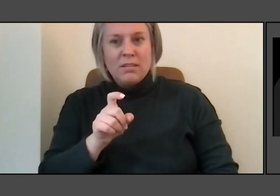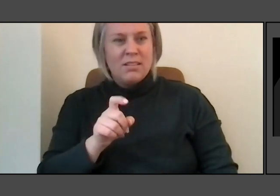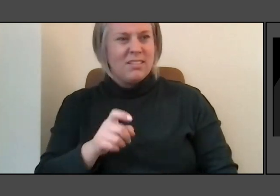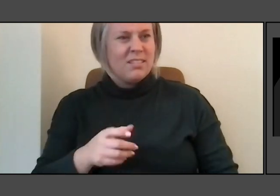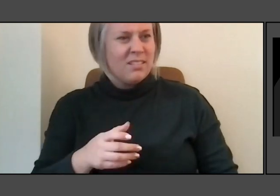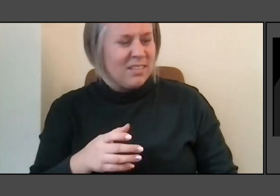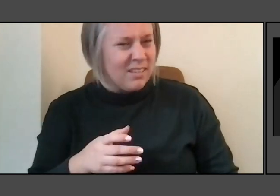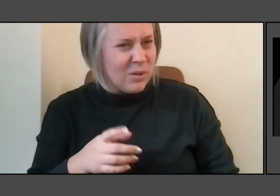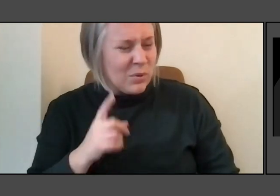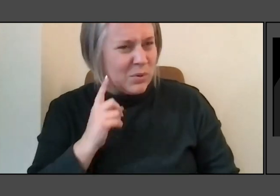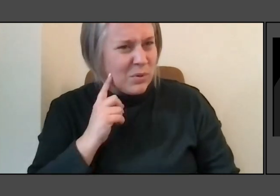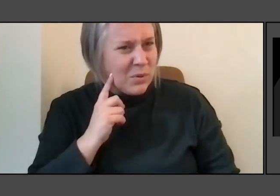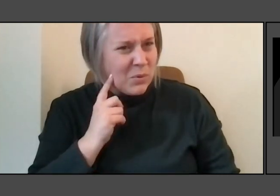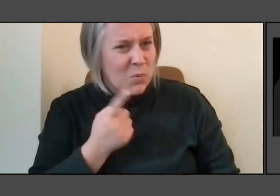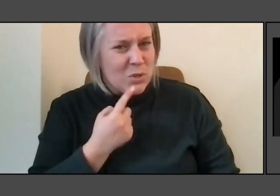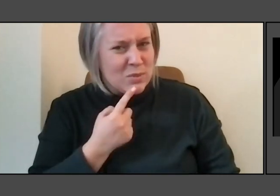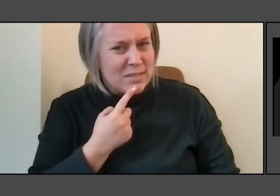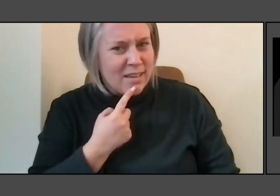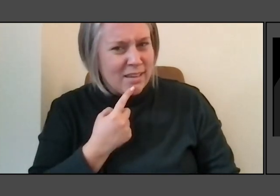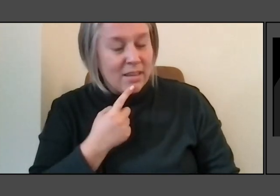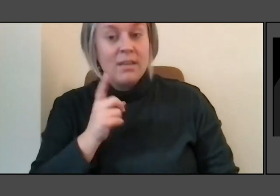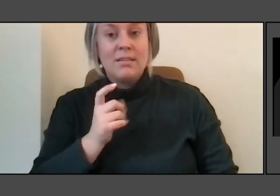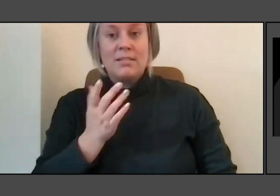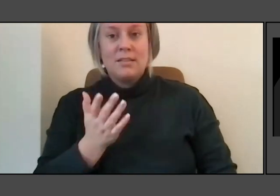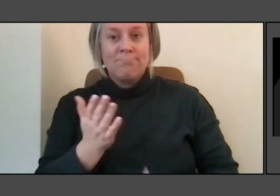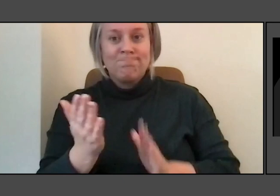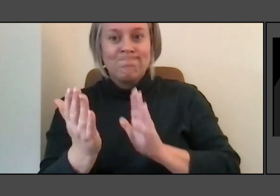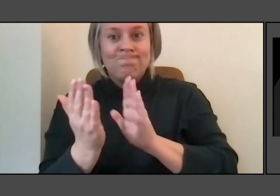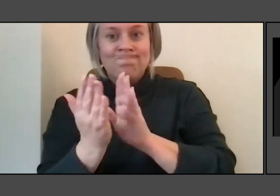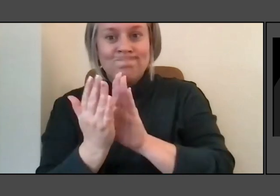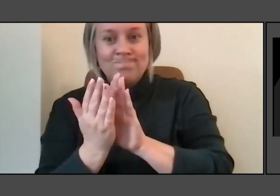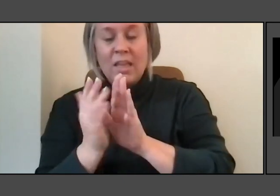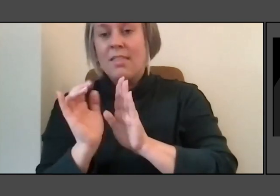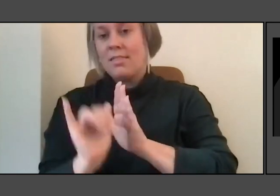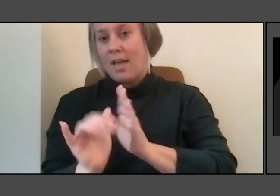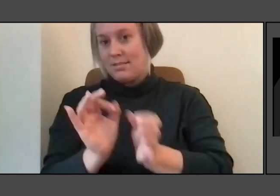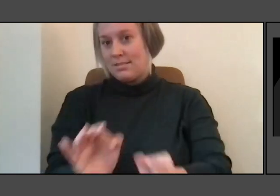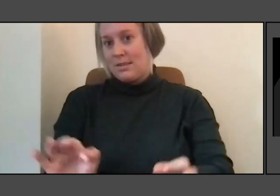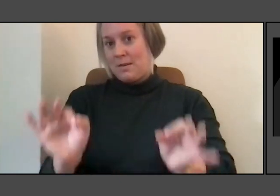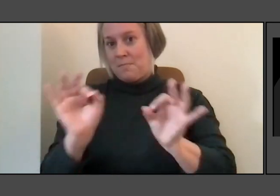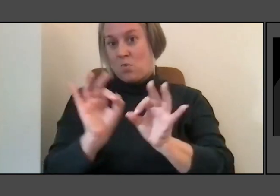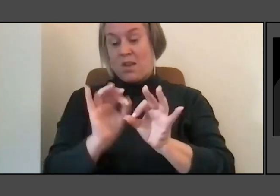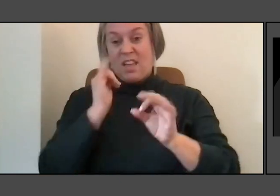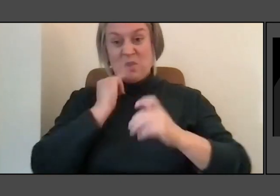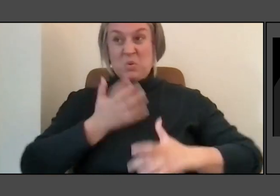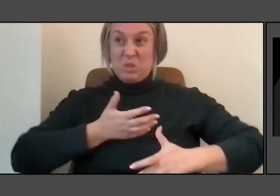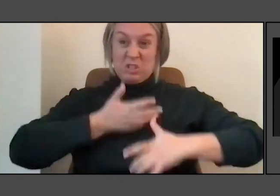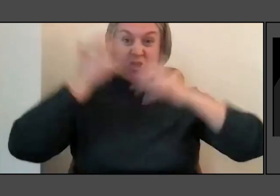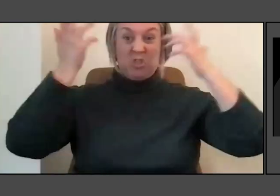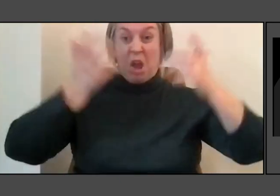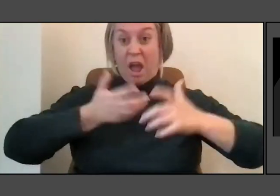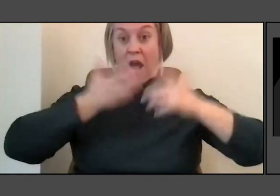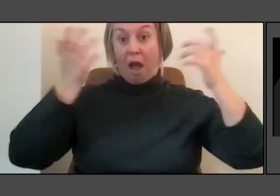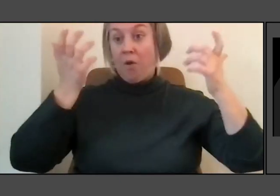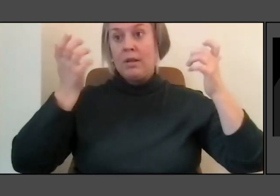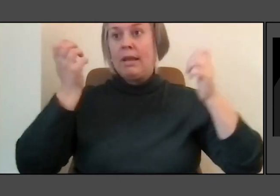And I think there's something important about that. Whereas if you shout it out, it's a very different relationship